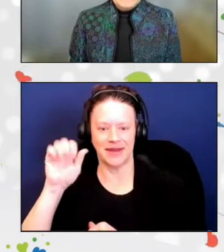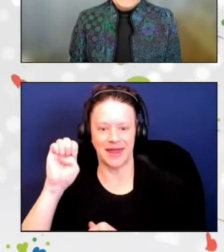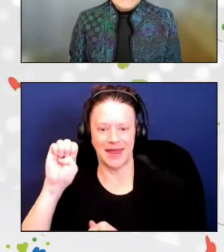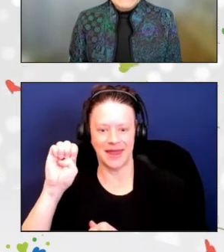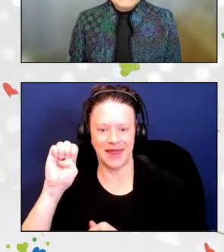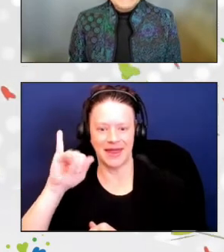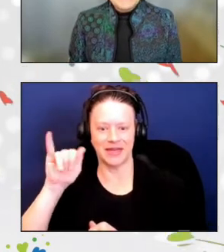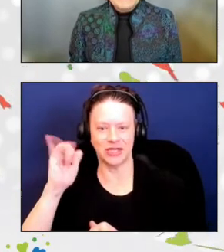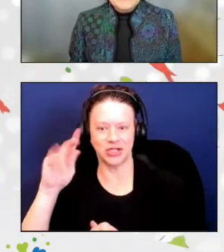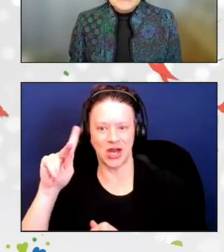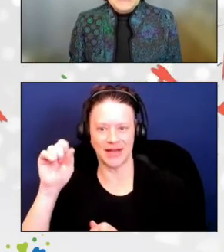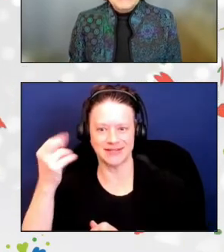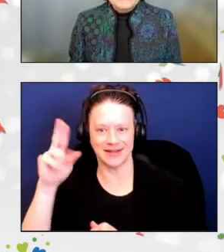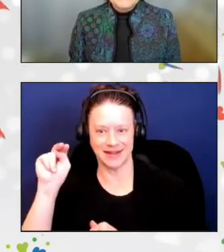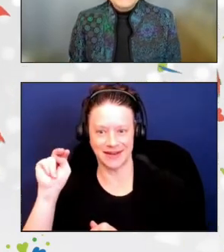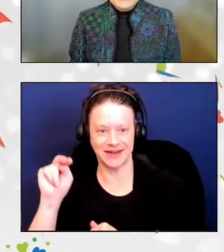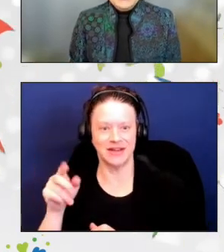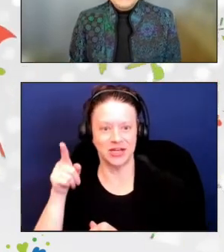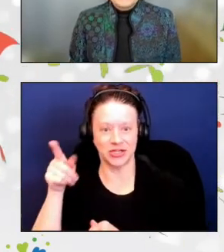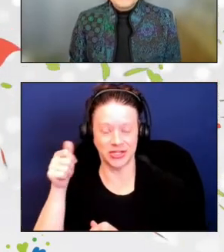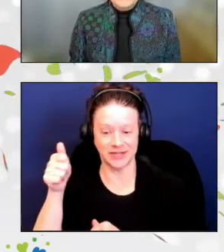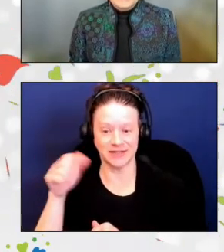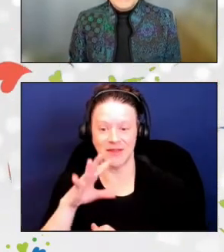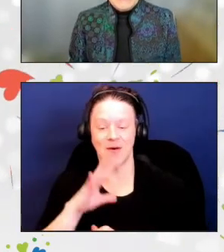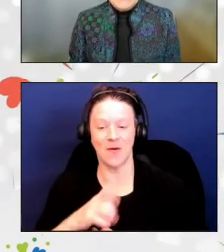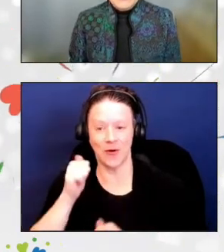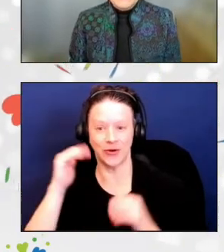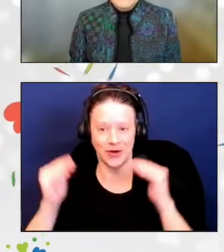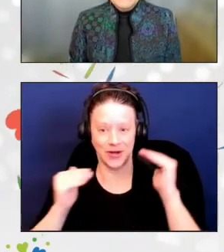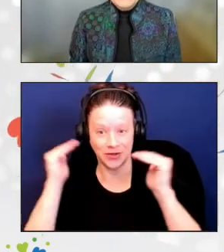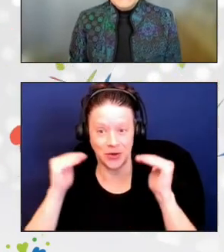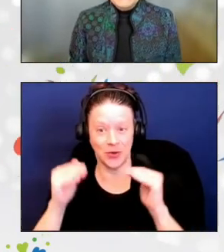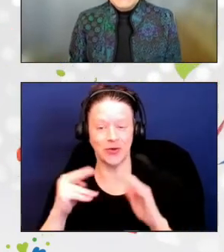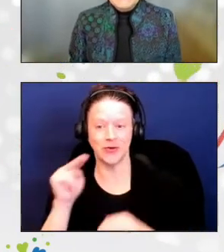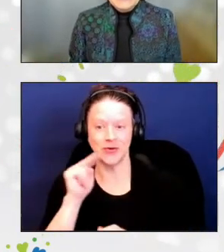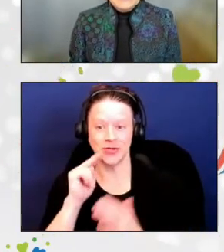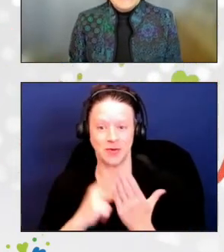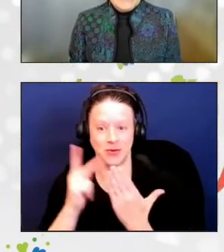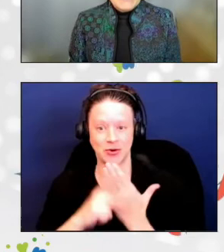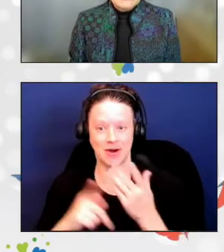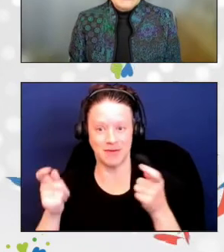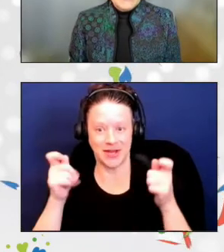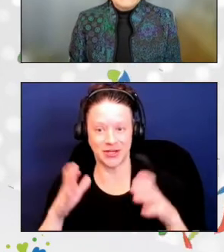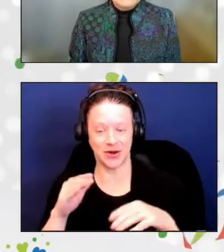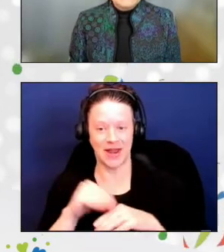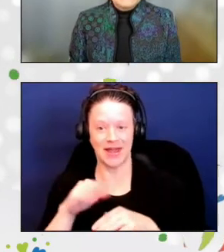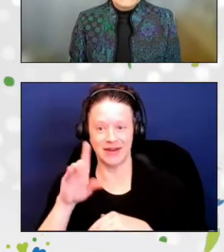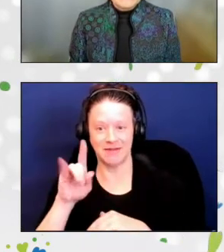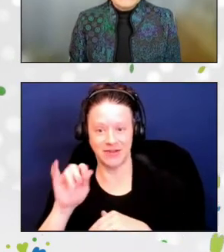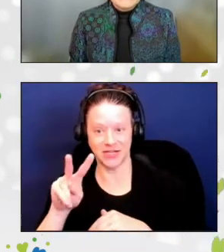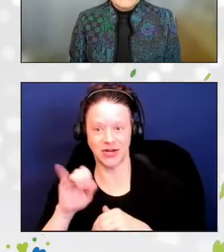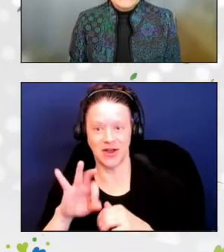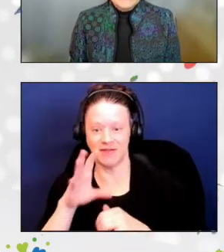Benae is the Older Adult Nutrition Program Manager at the Division of Aging and Adult Services